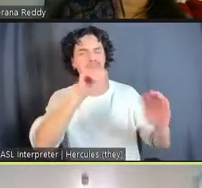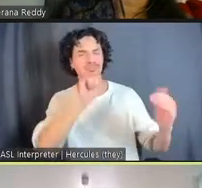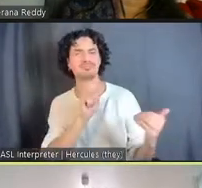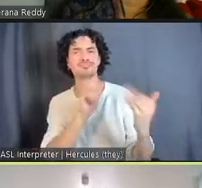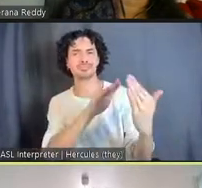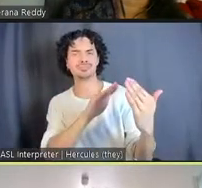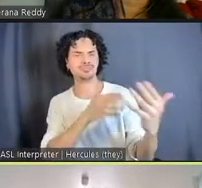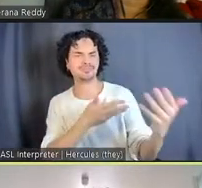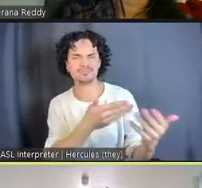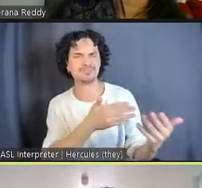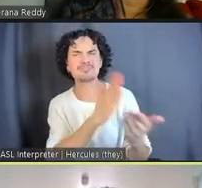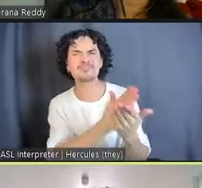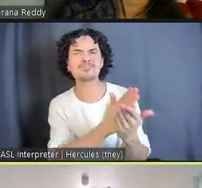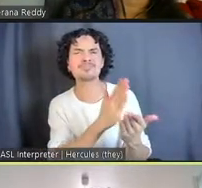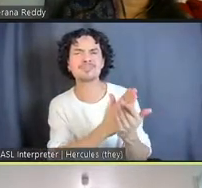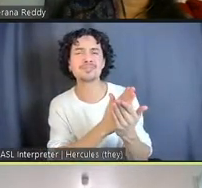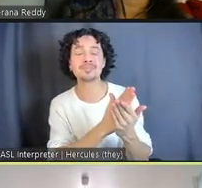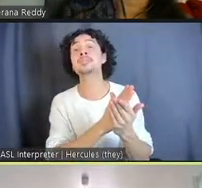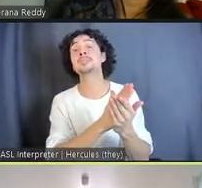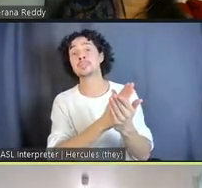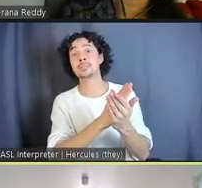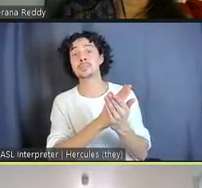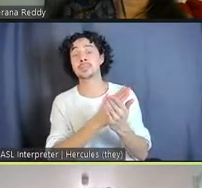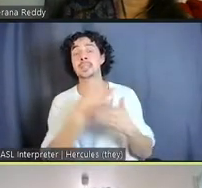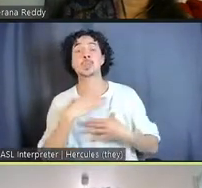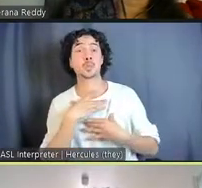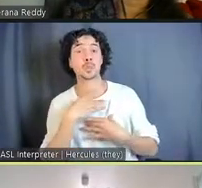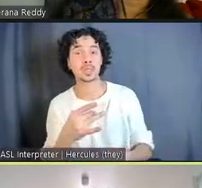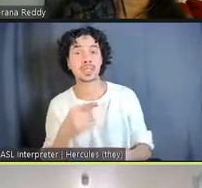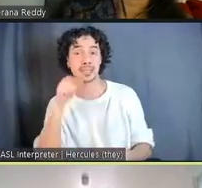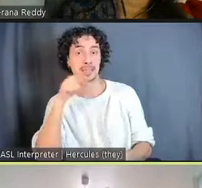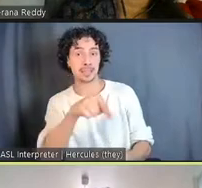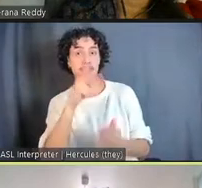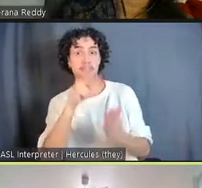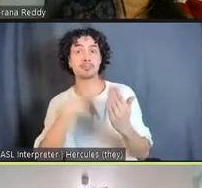And interestingly enough, in the case of this project, while we showed a